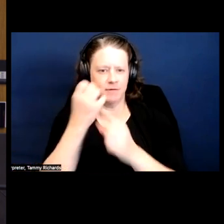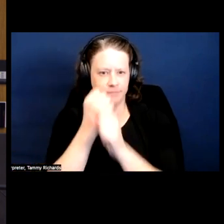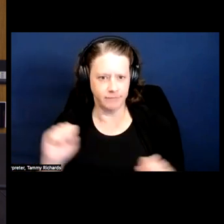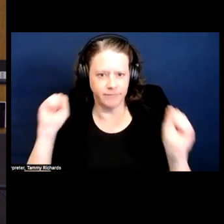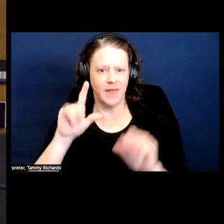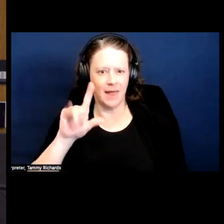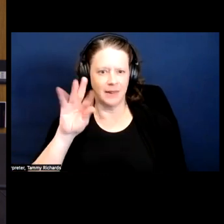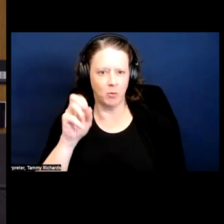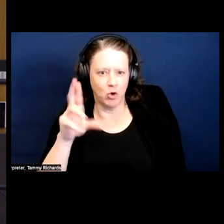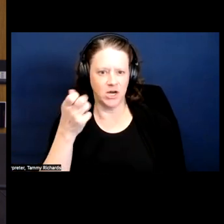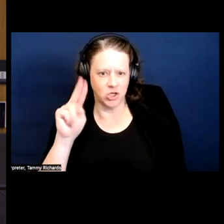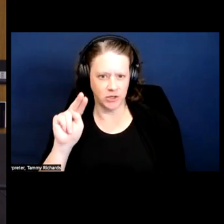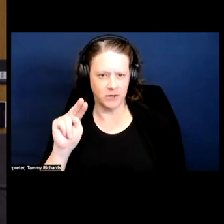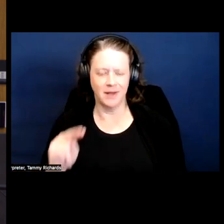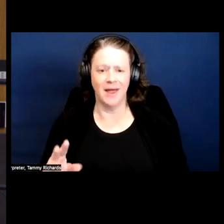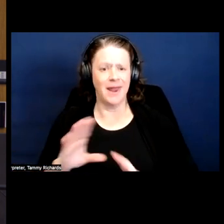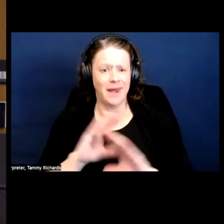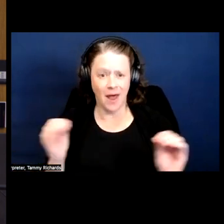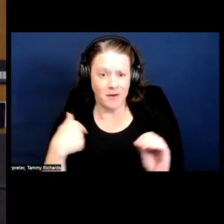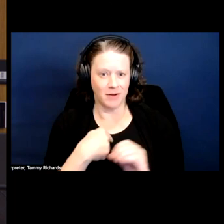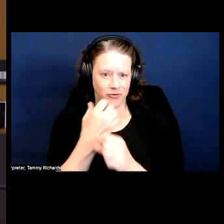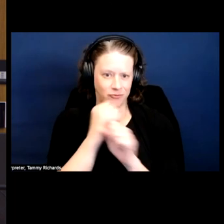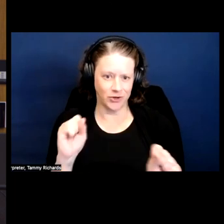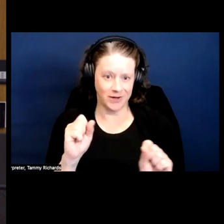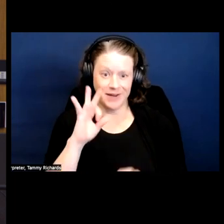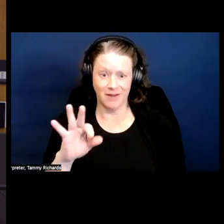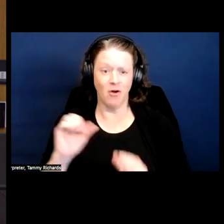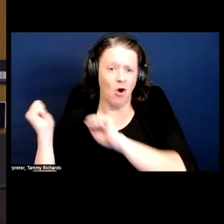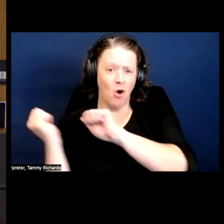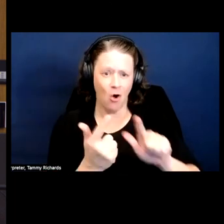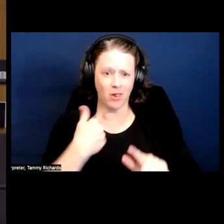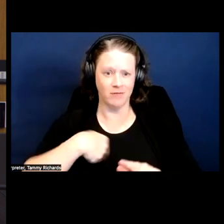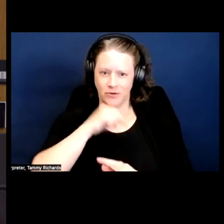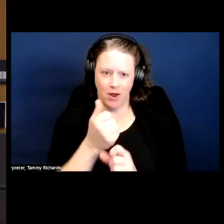There is no way for us to be free without all of us being free.